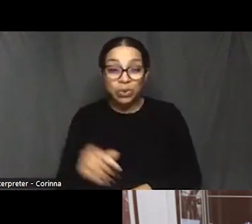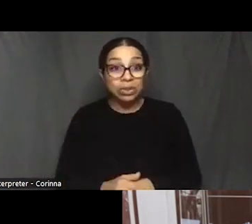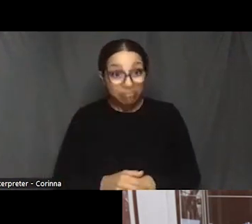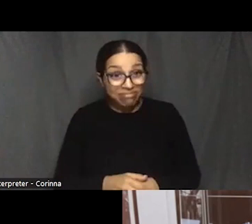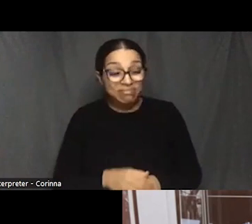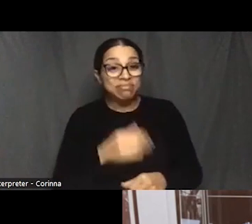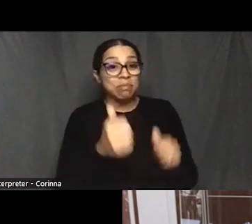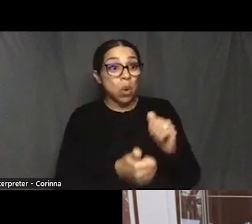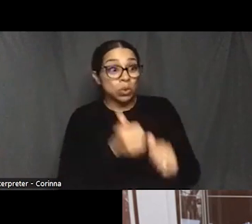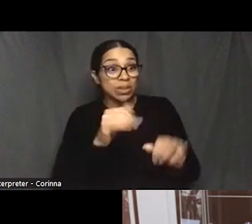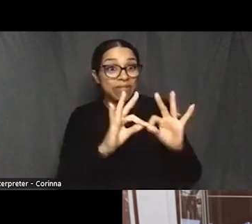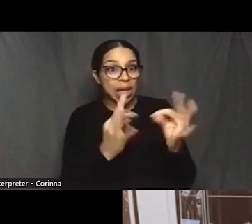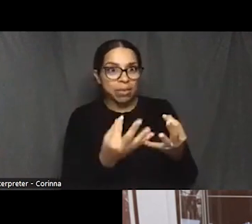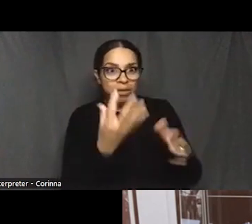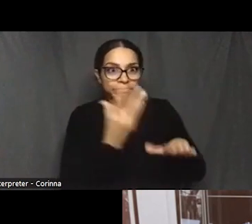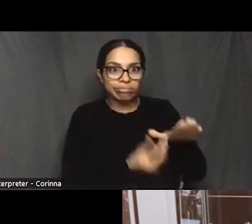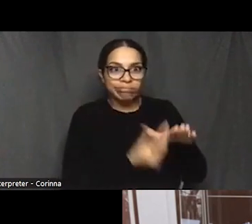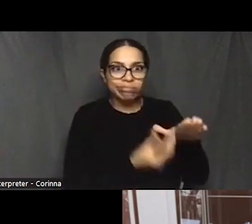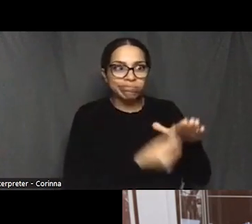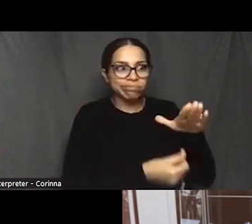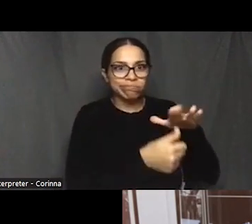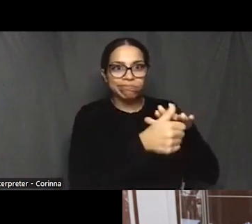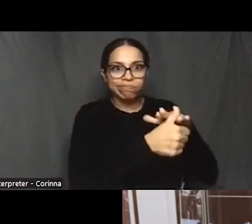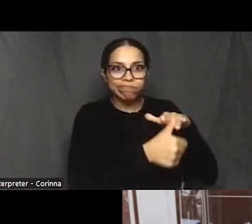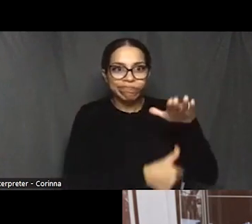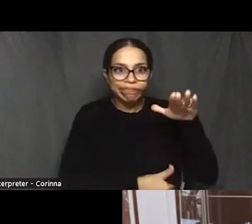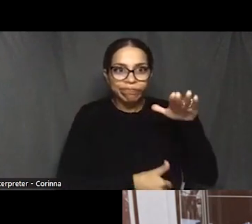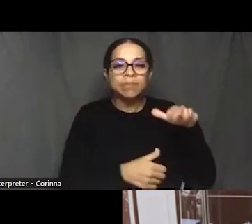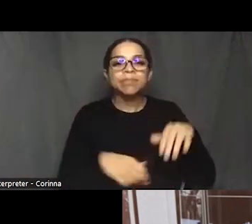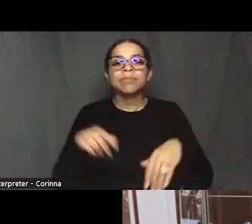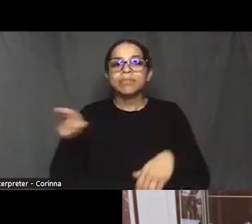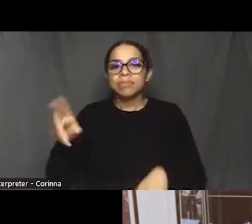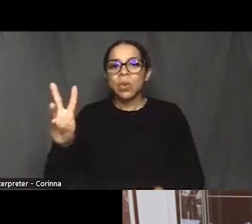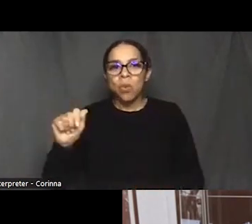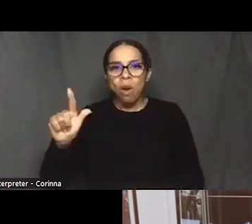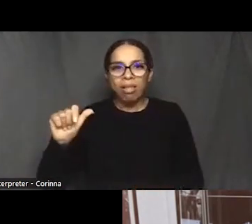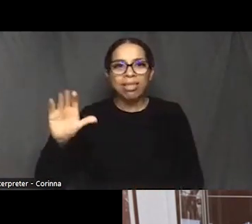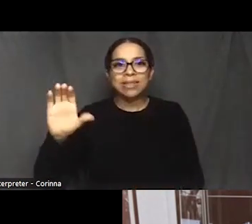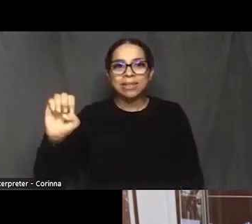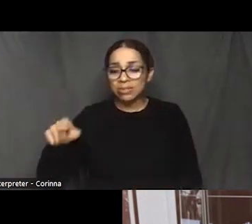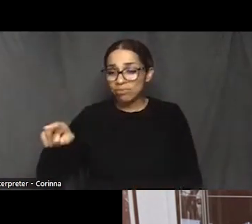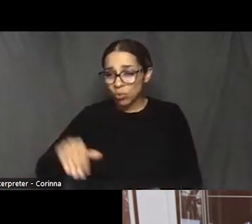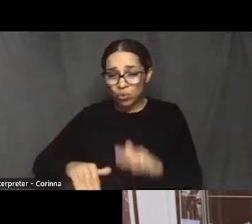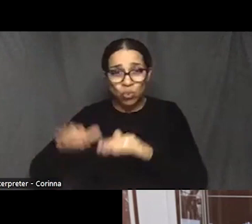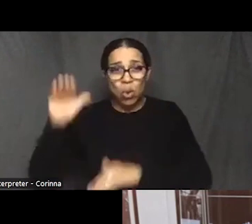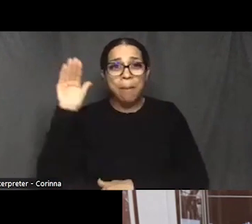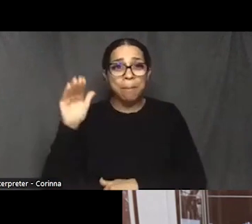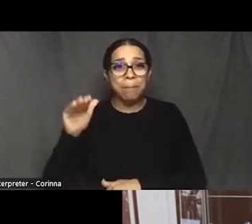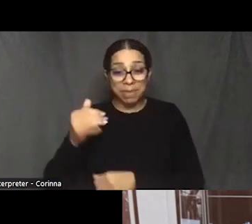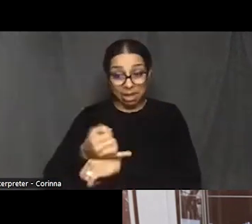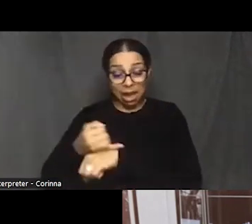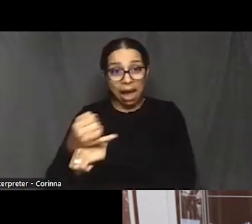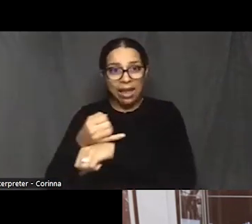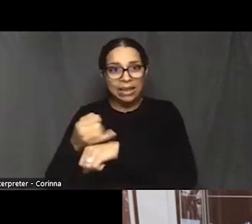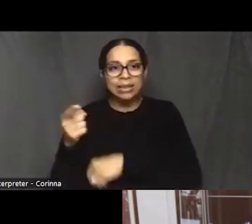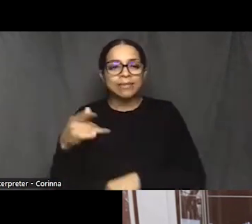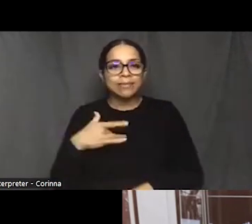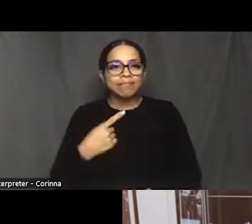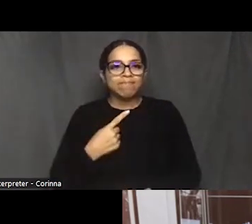You know, you can see his bitterness over growing up in the island. And a lot of that is from the racism that his family faced.